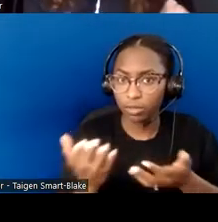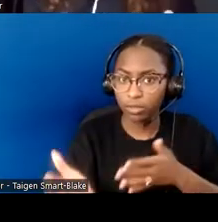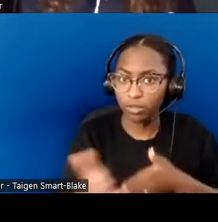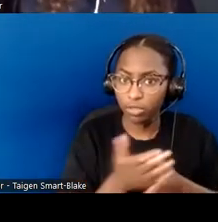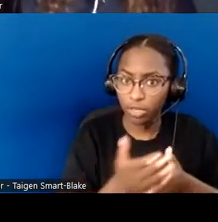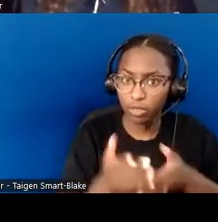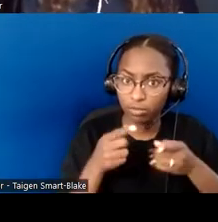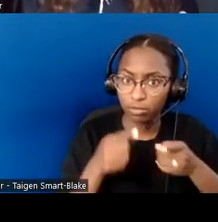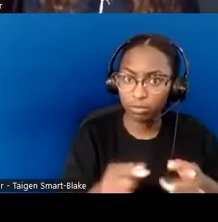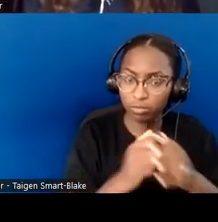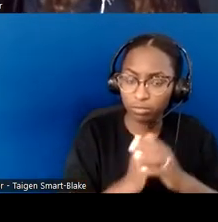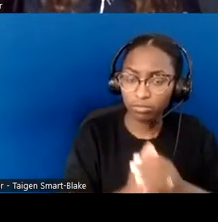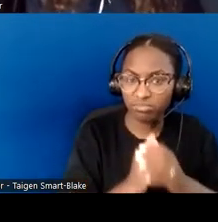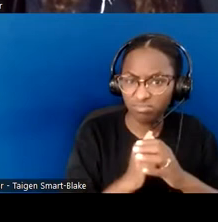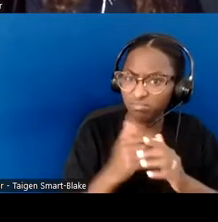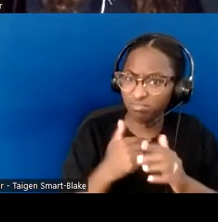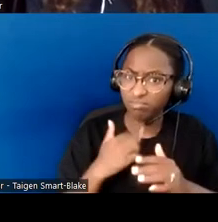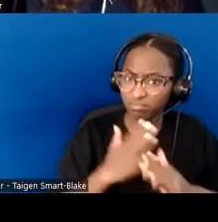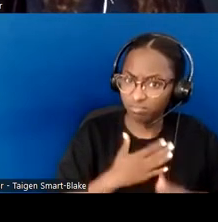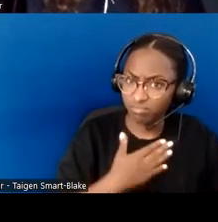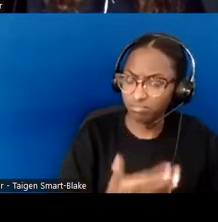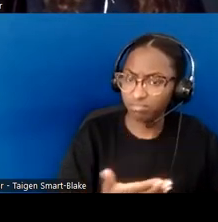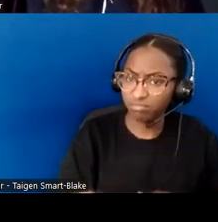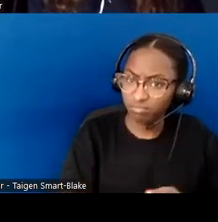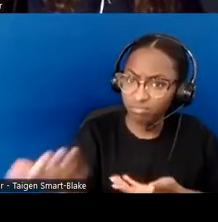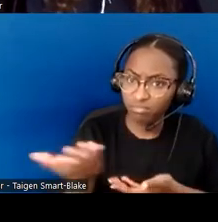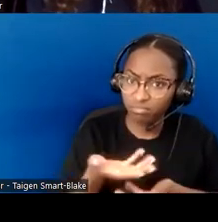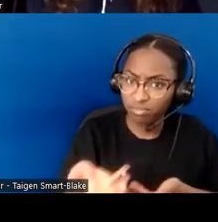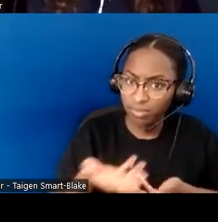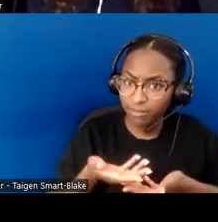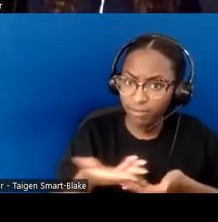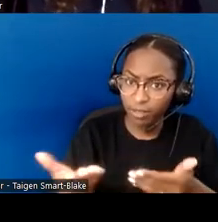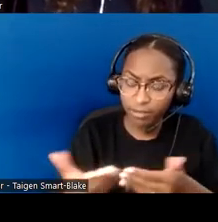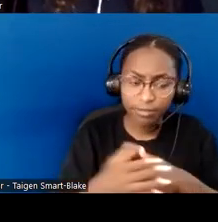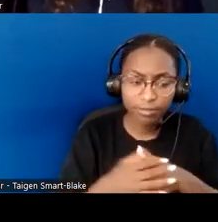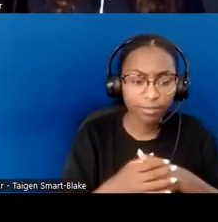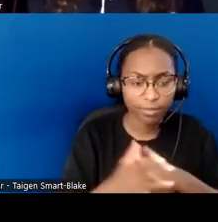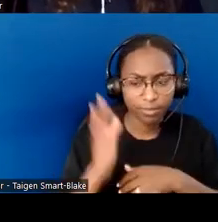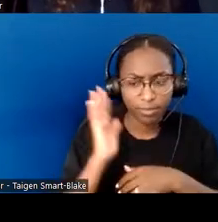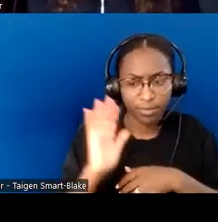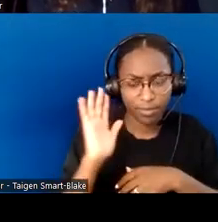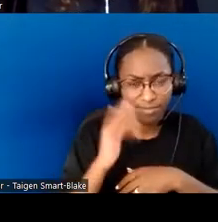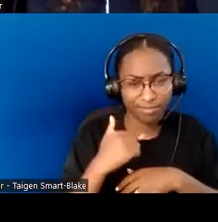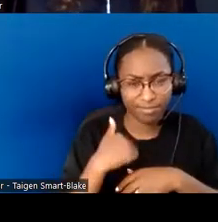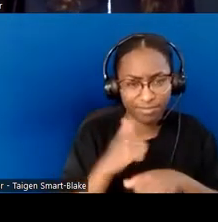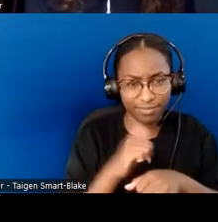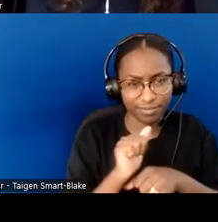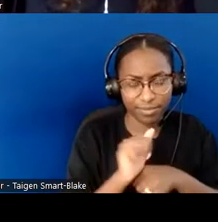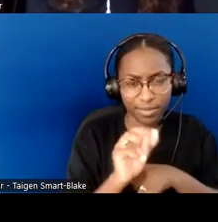as a United Methodist pastor— it's sort of an unspoken rule that if it's not printed in the bulletin already,